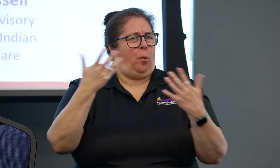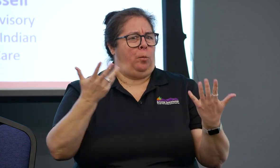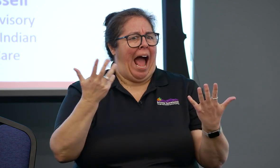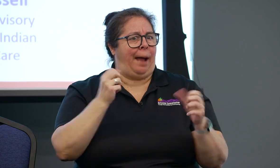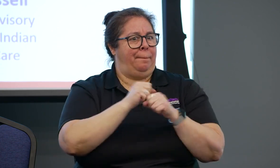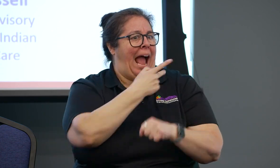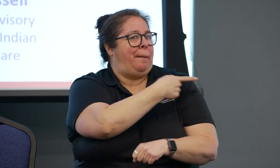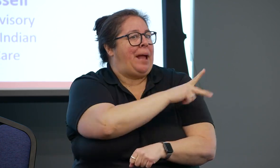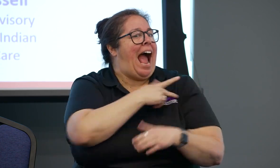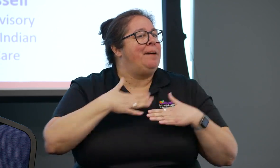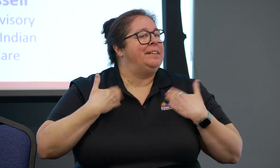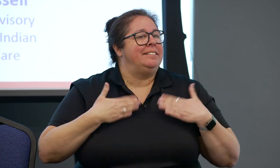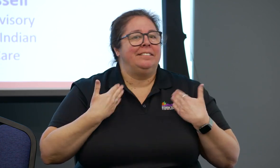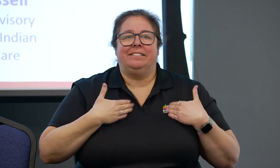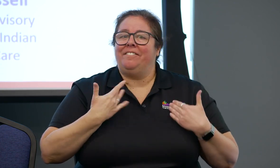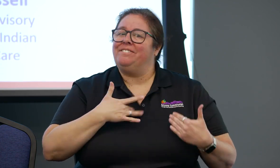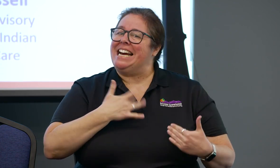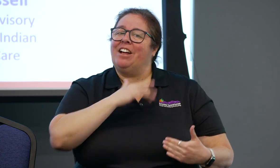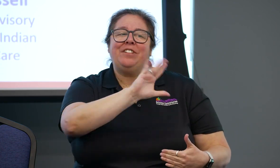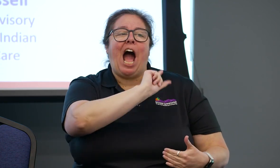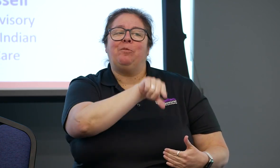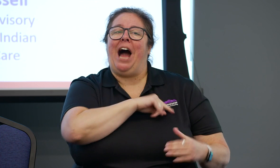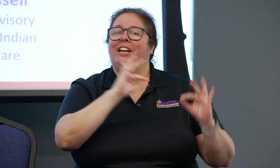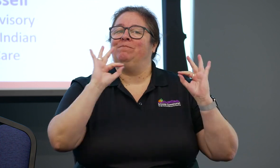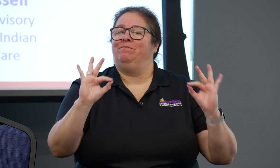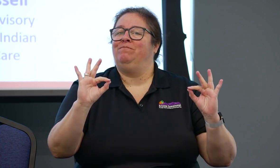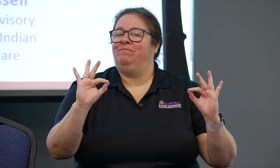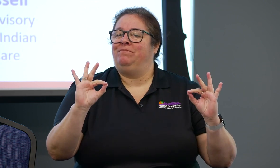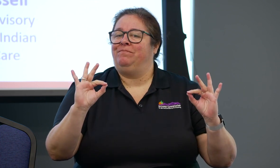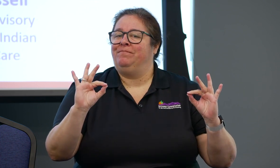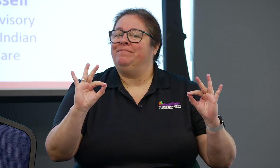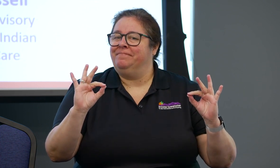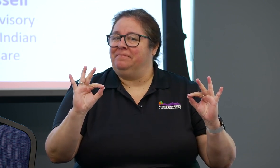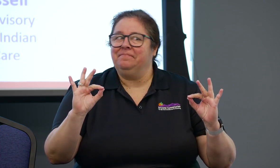for your facility, but we can also consult with you on individual situations.